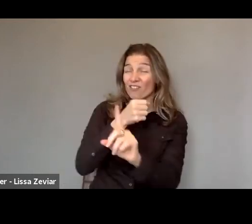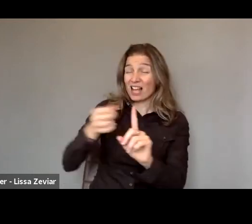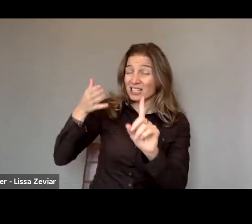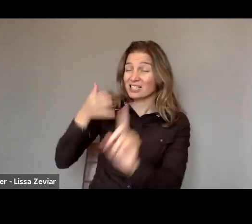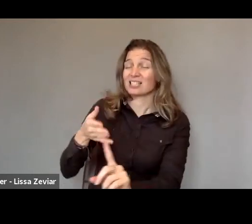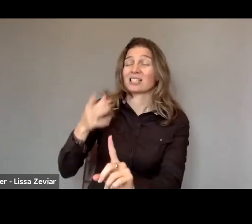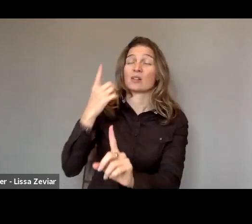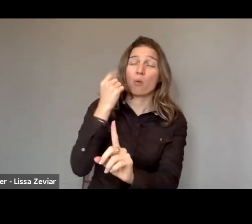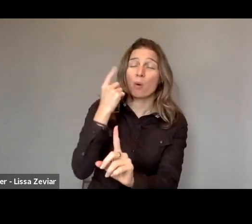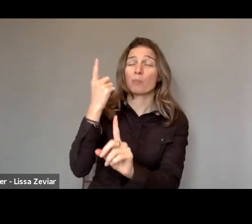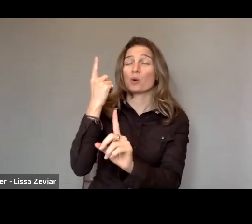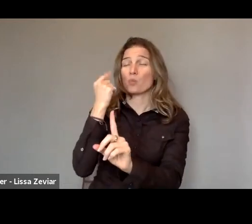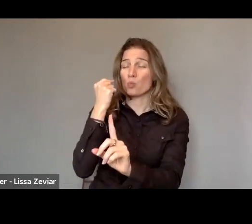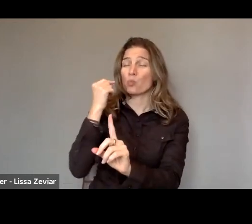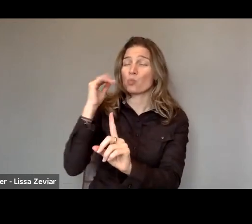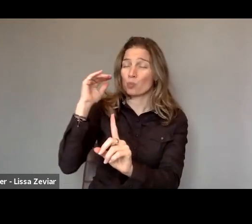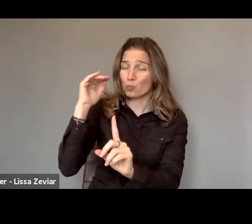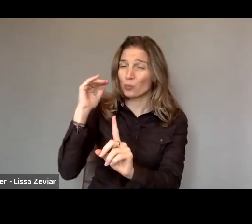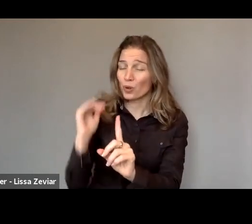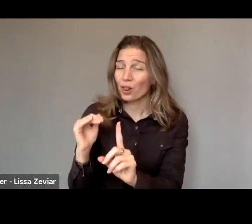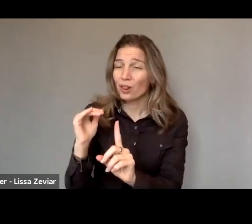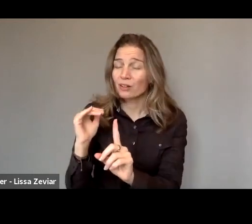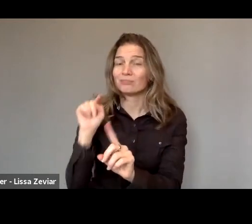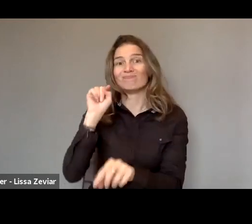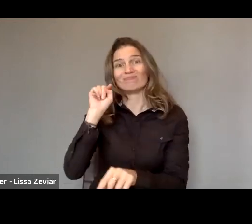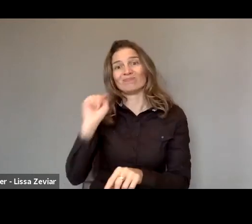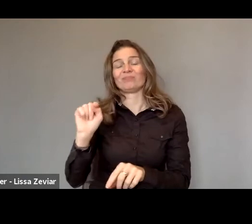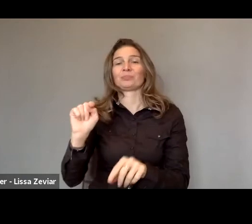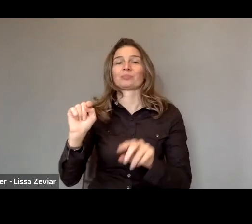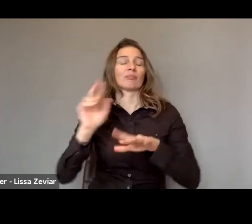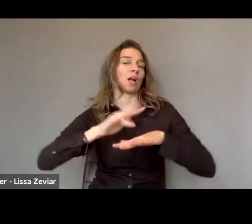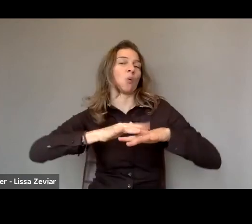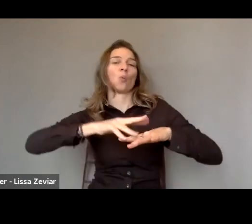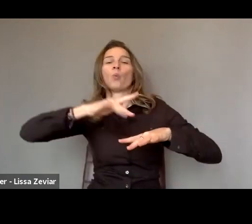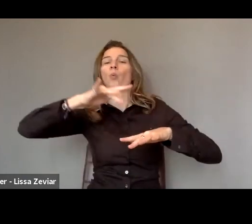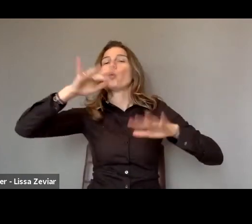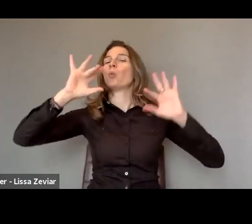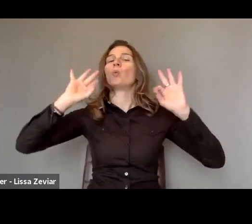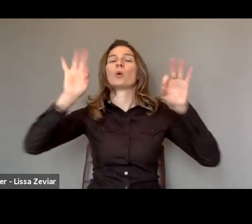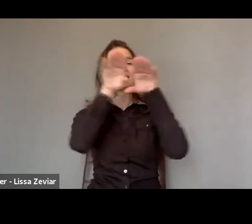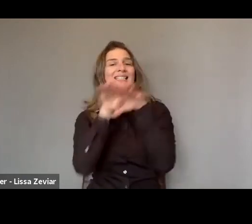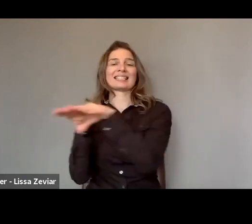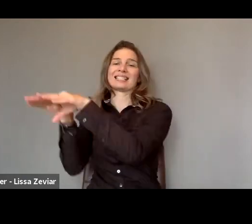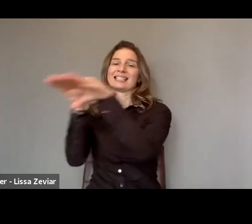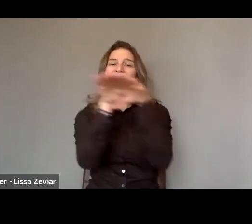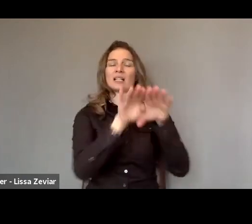the golden standard on this issue. And for us, it’s important to make sure